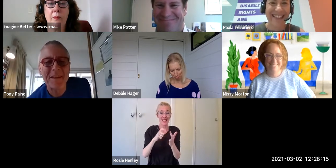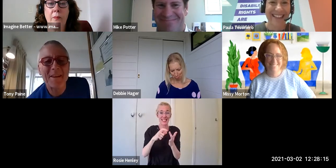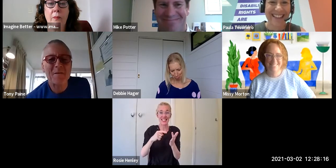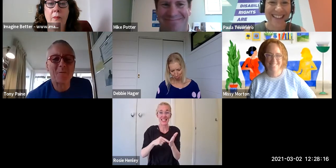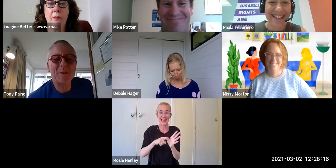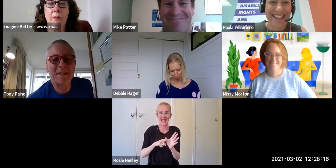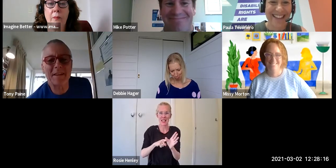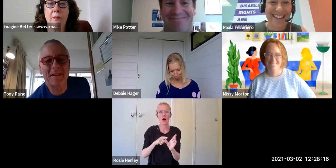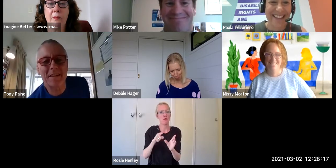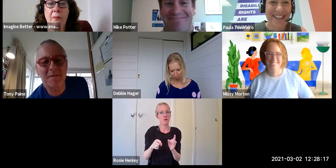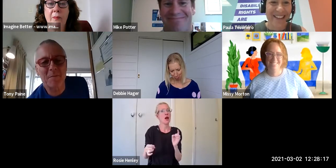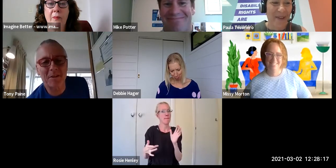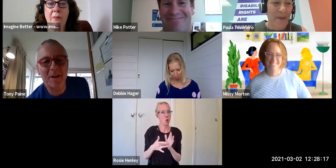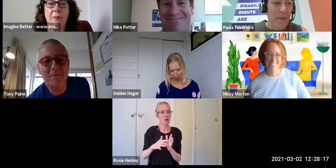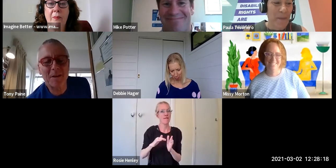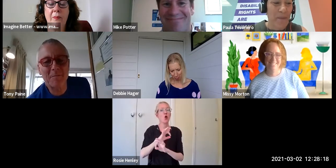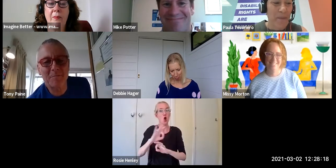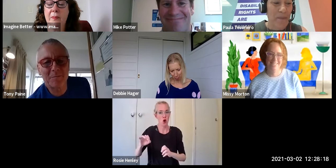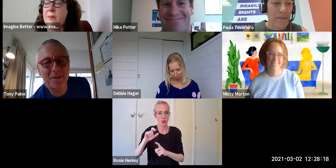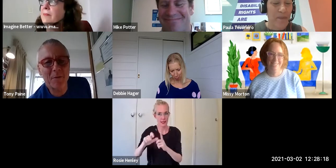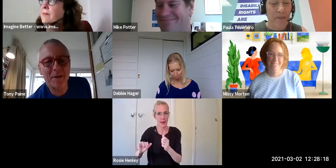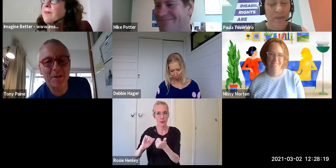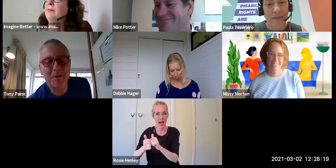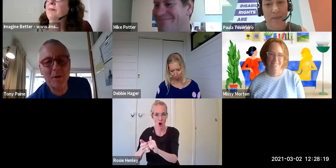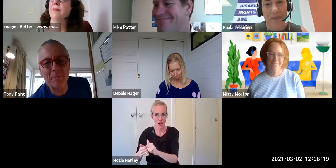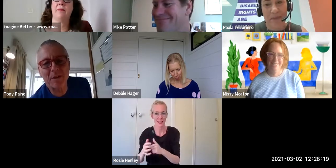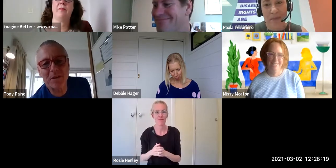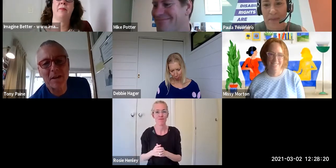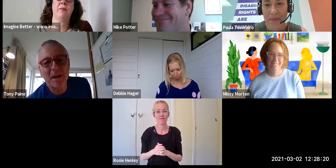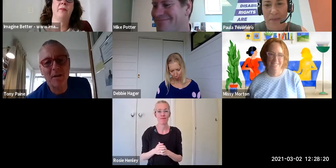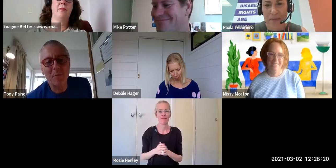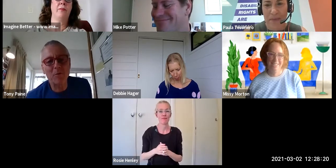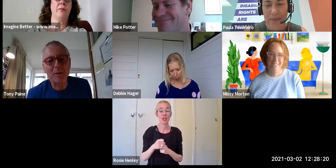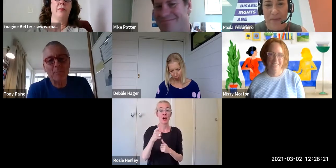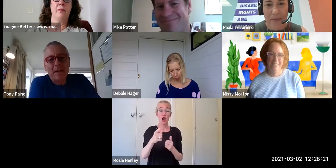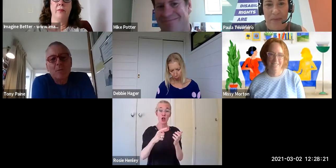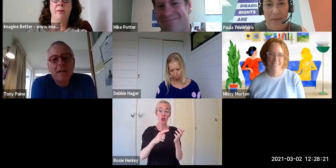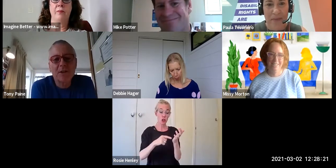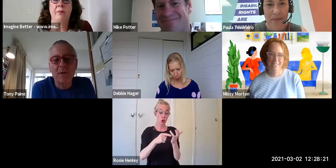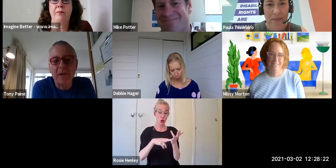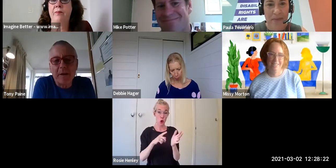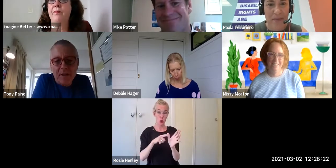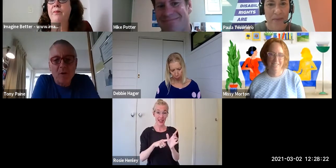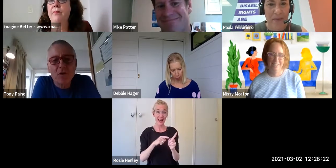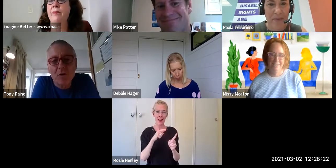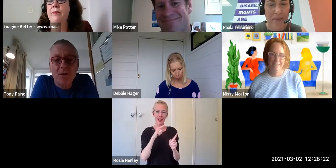[Tony Paine] Well Missy that's a great segue to you I think because I'm keen to ask you about